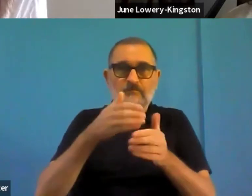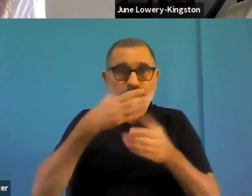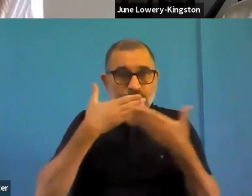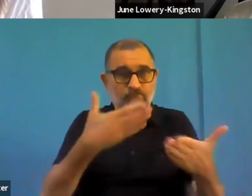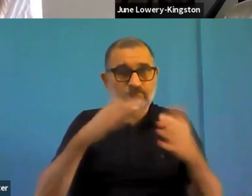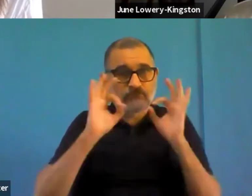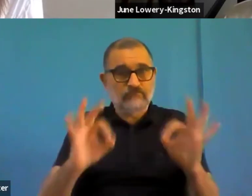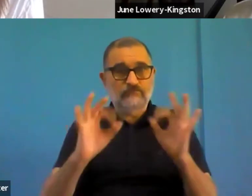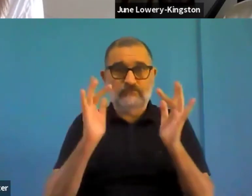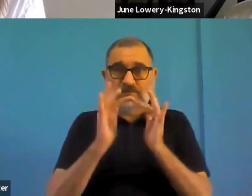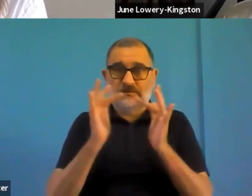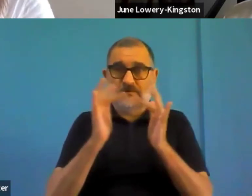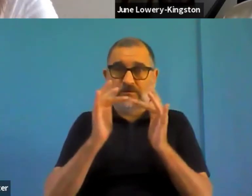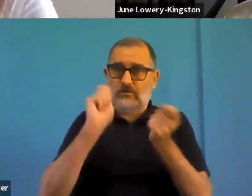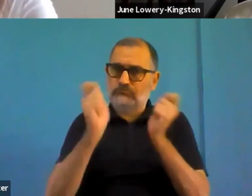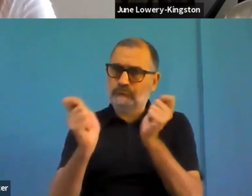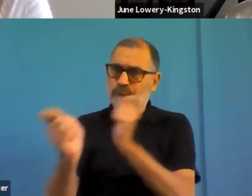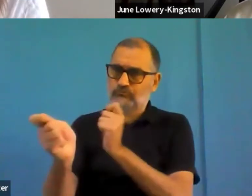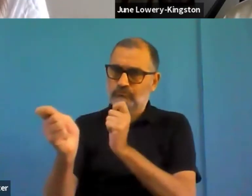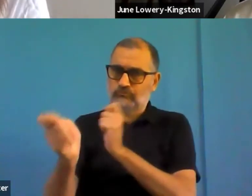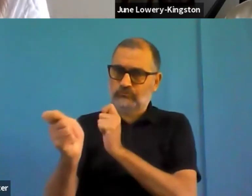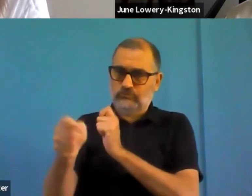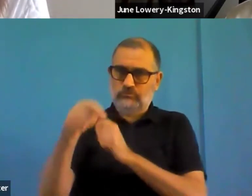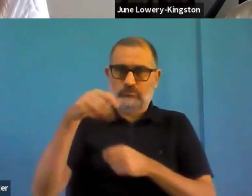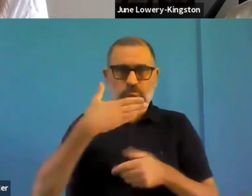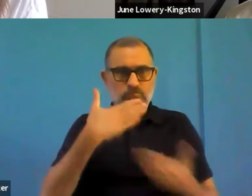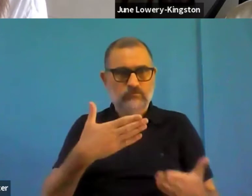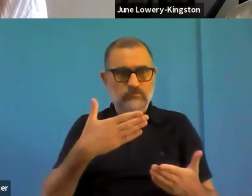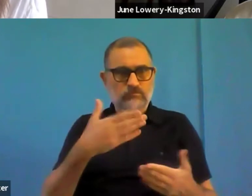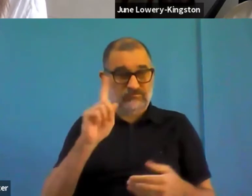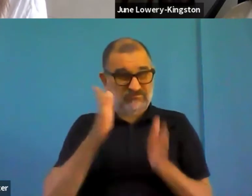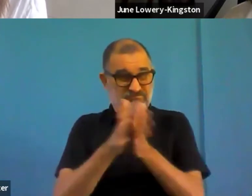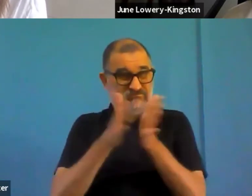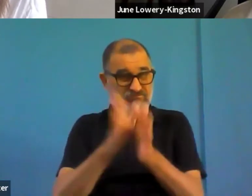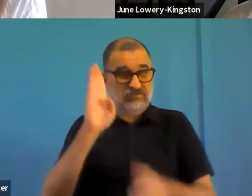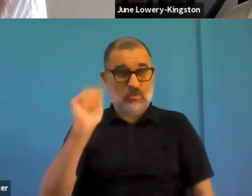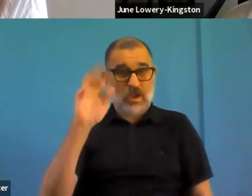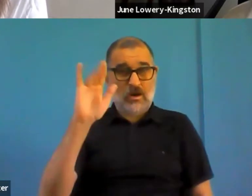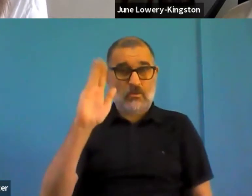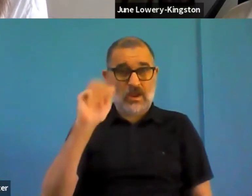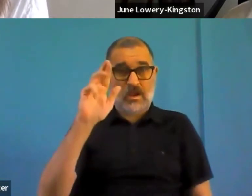Hence, this being the digital decade, and using the unprecedented funding from the recovery